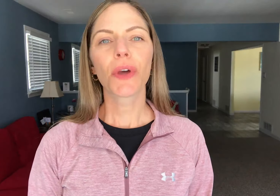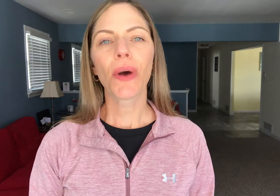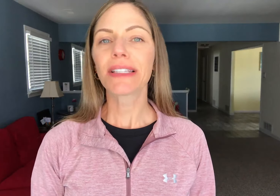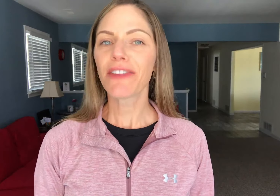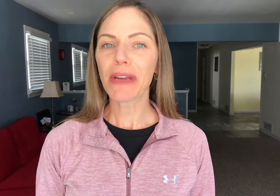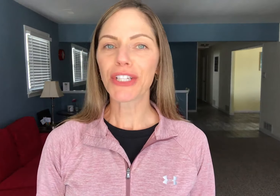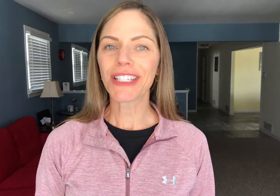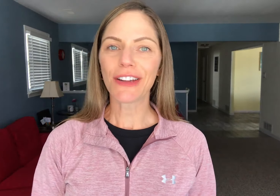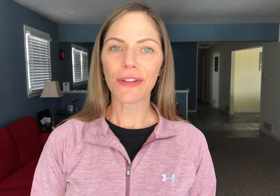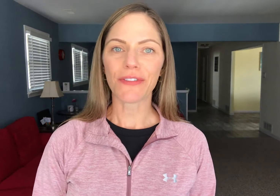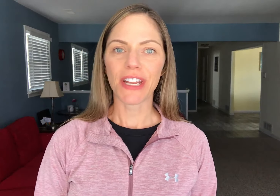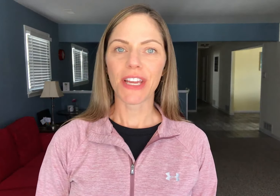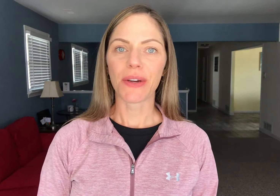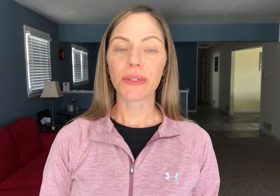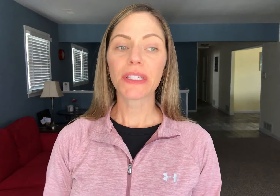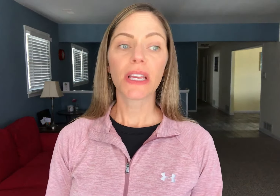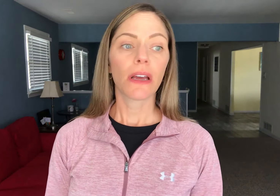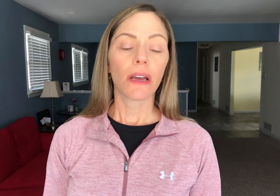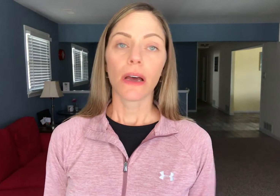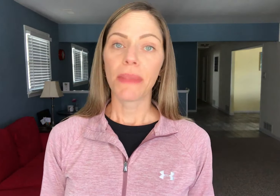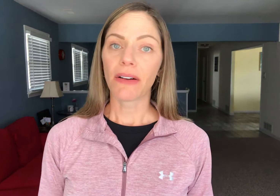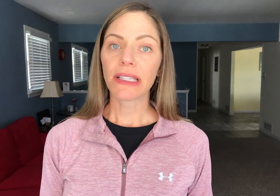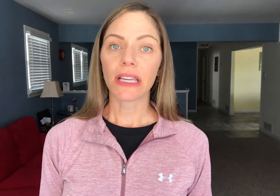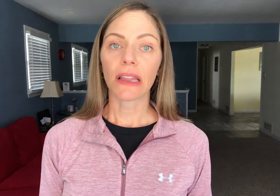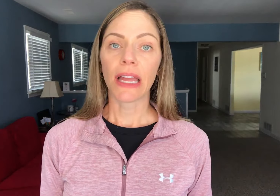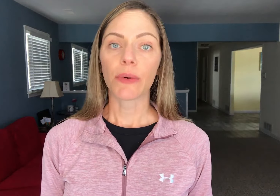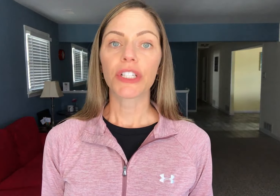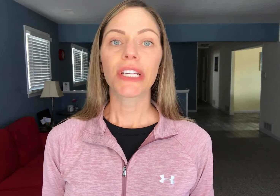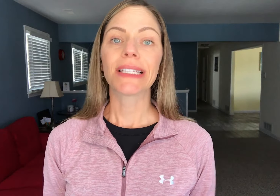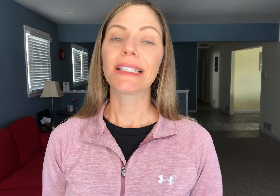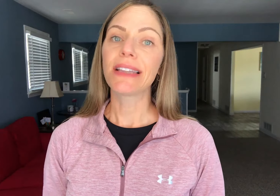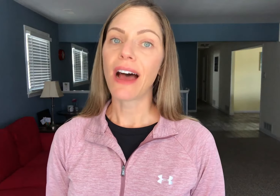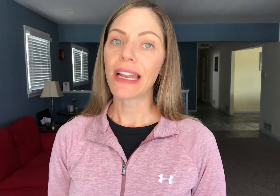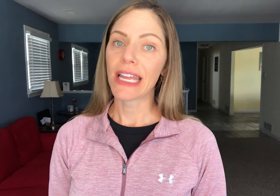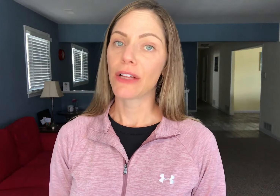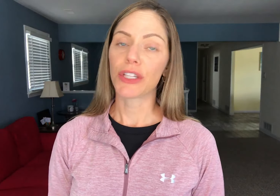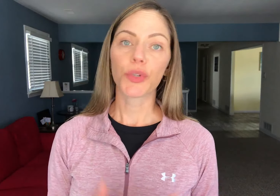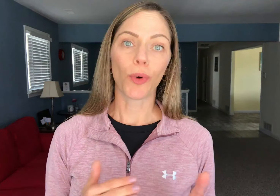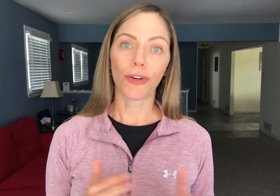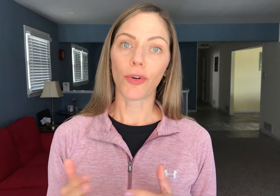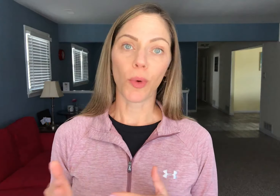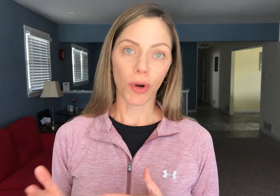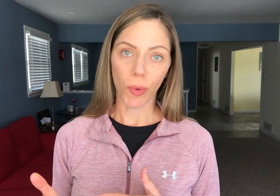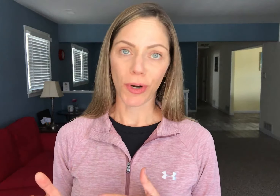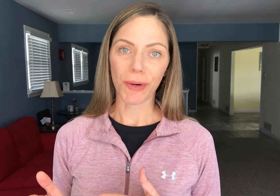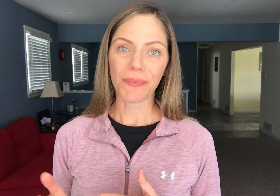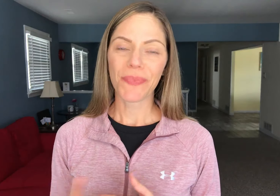So as I've mentioned in other videos American Sign Language is not English word for word order